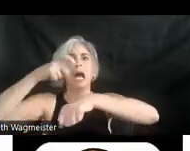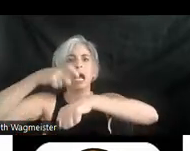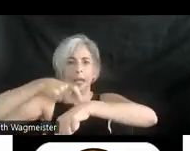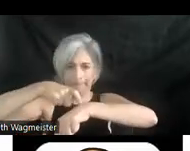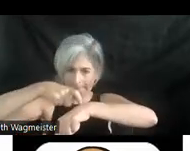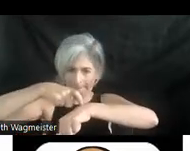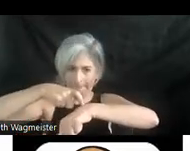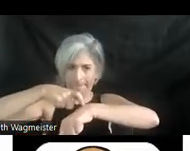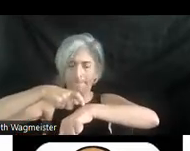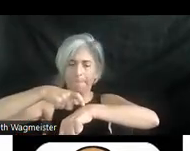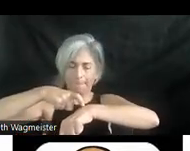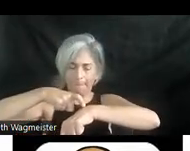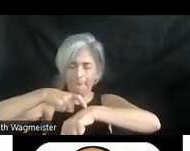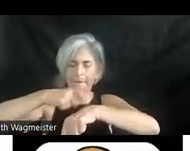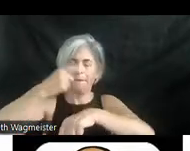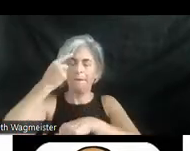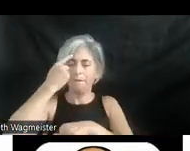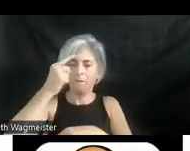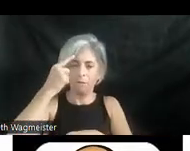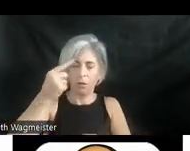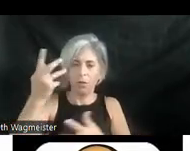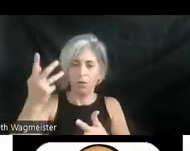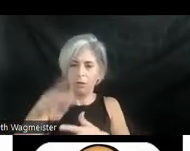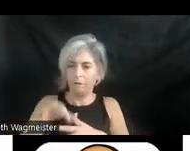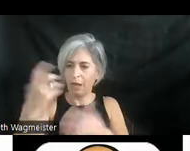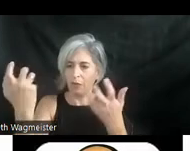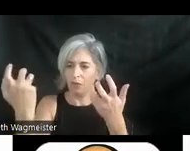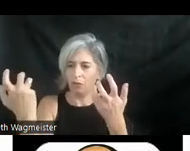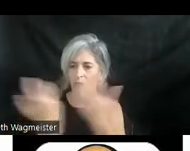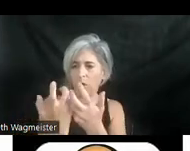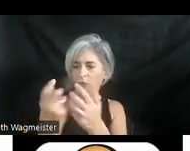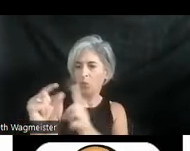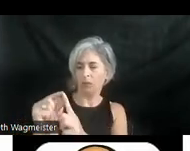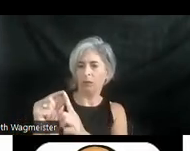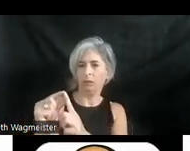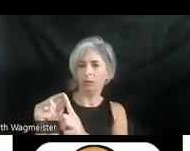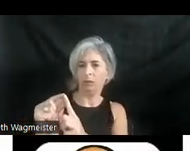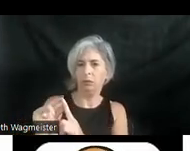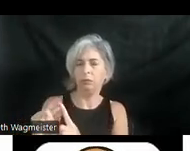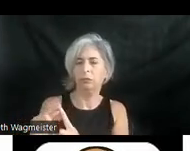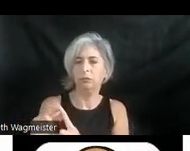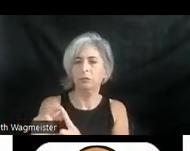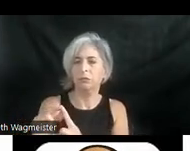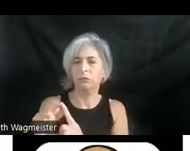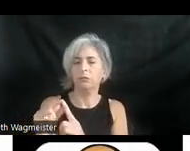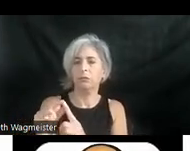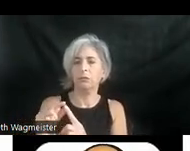you know, to find the right words. Les Pasqual the famous 1770 mathematician and